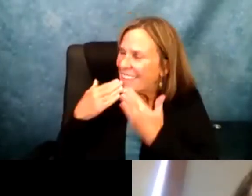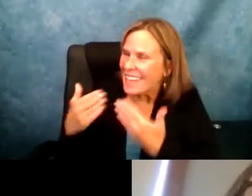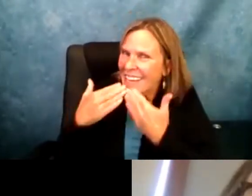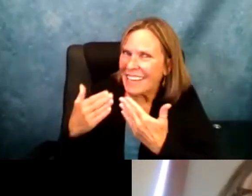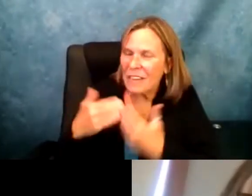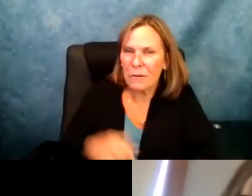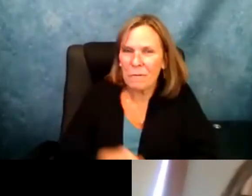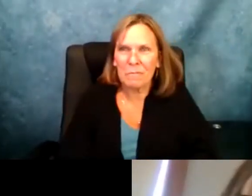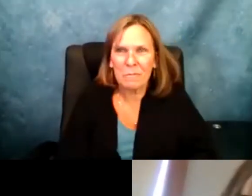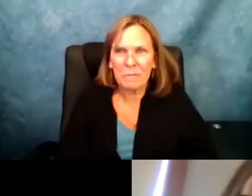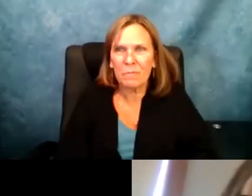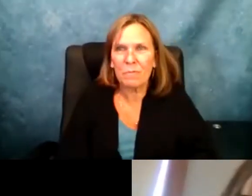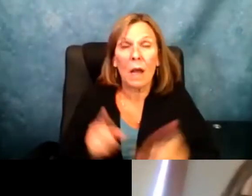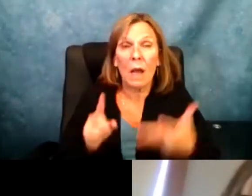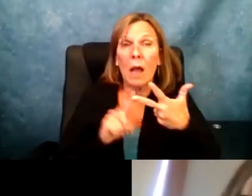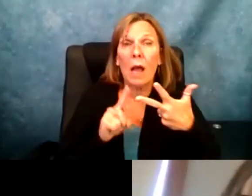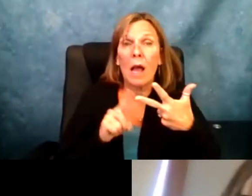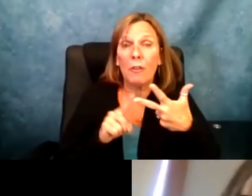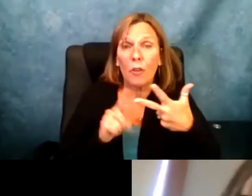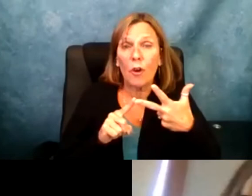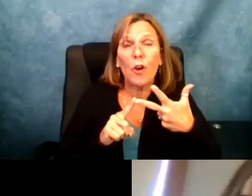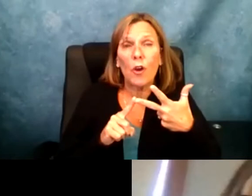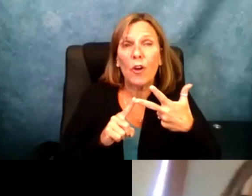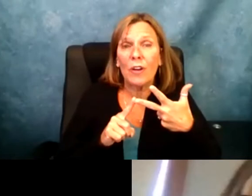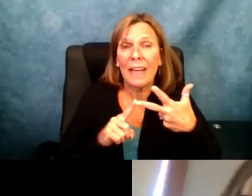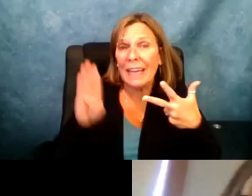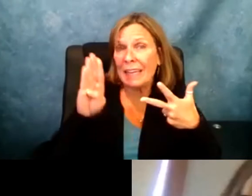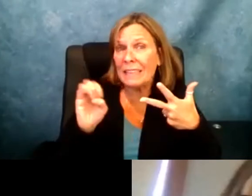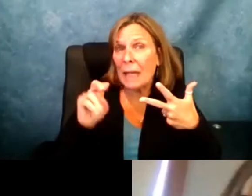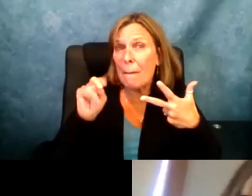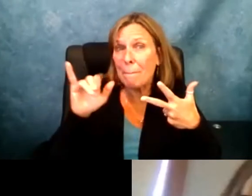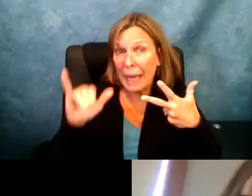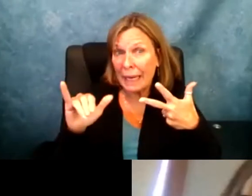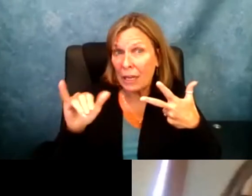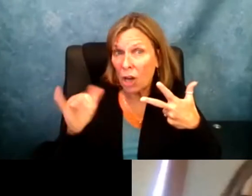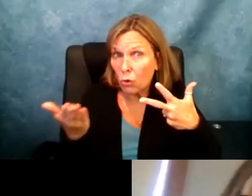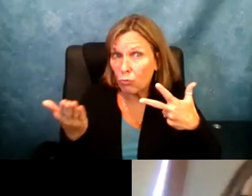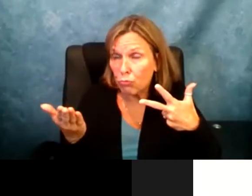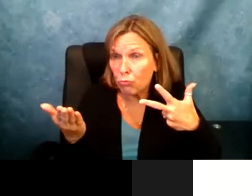I think that's all I can say about myself. But... Sefakor: Thank you, Celilo. Our third